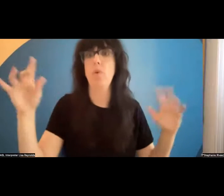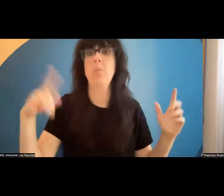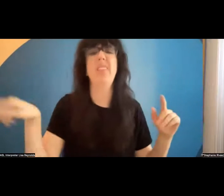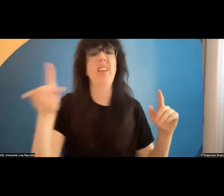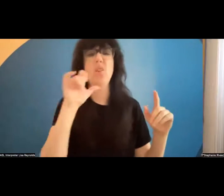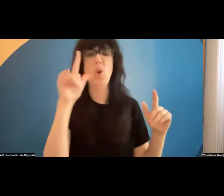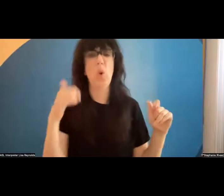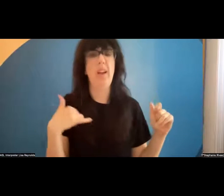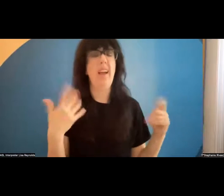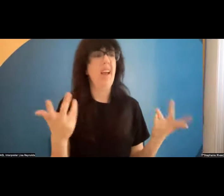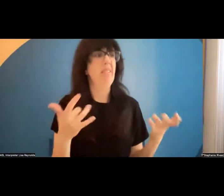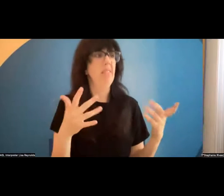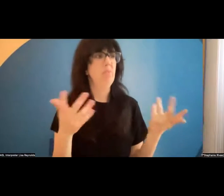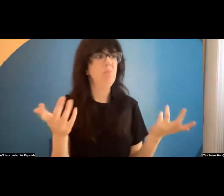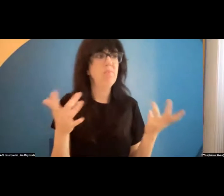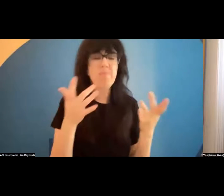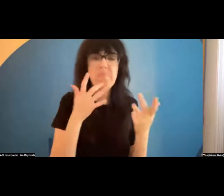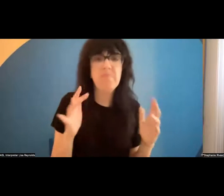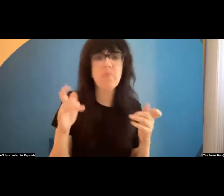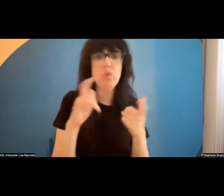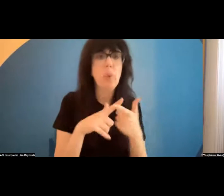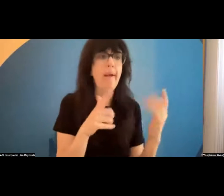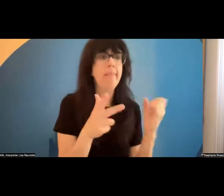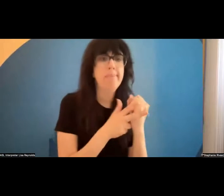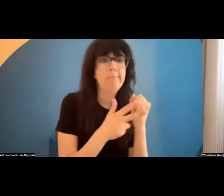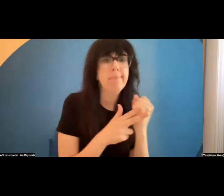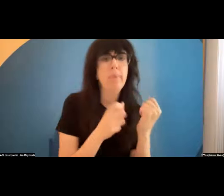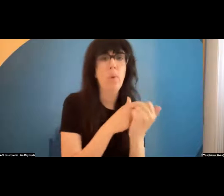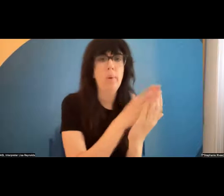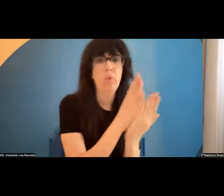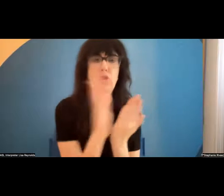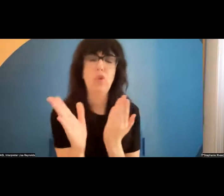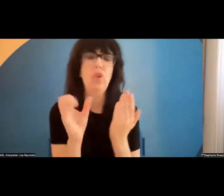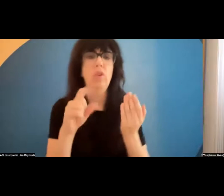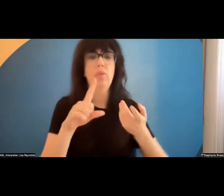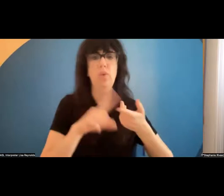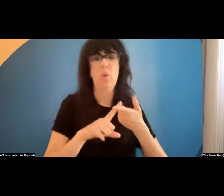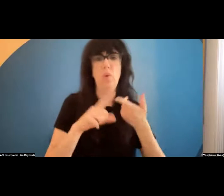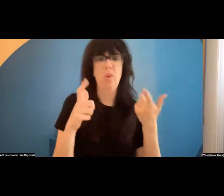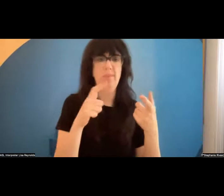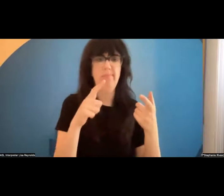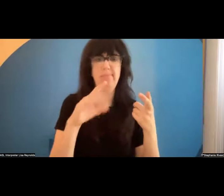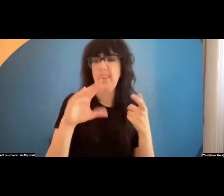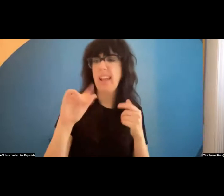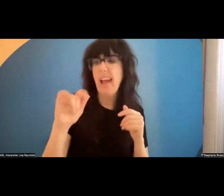ed, catalogued or preserved. In this session , individual dance artists reflect on their